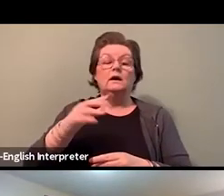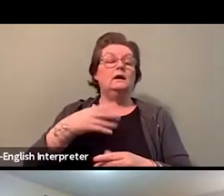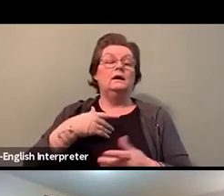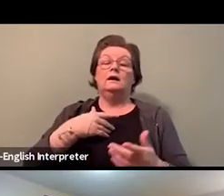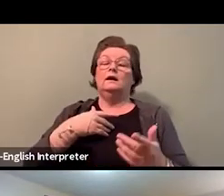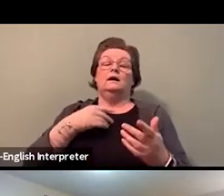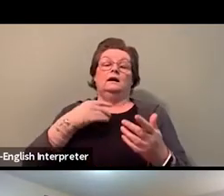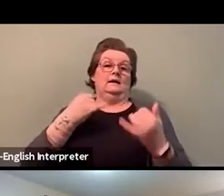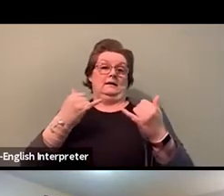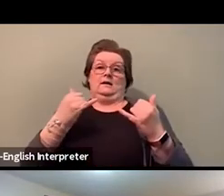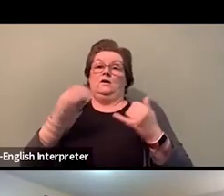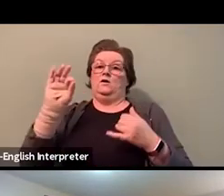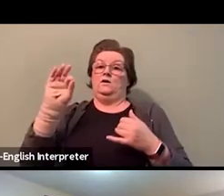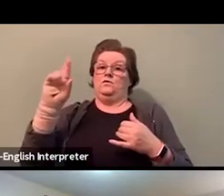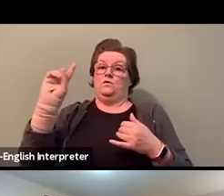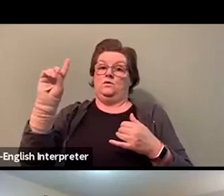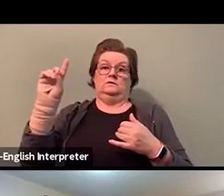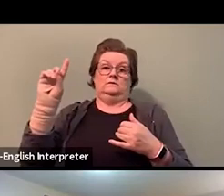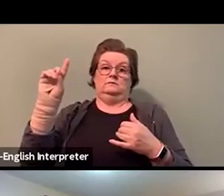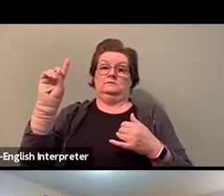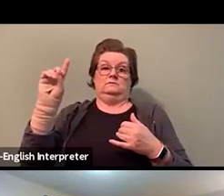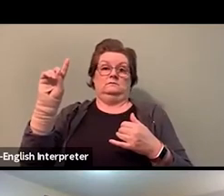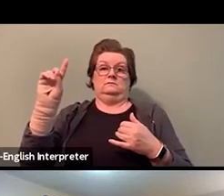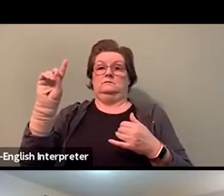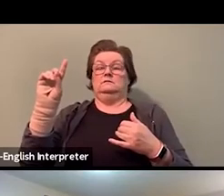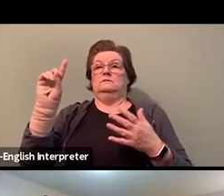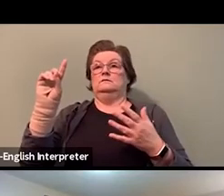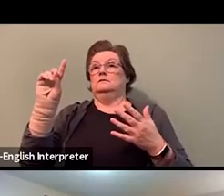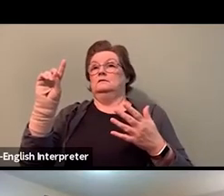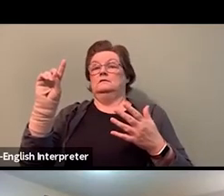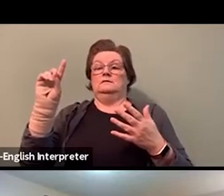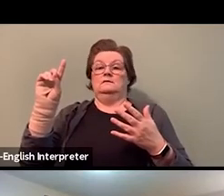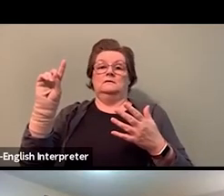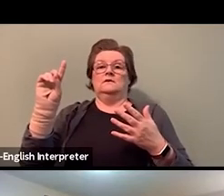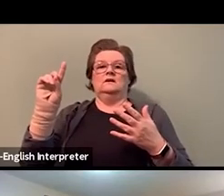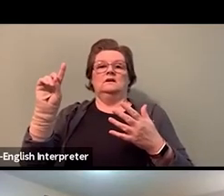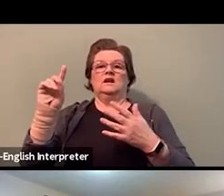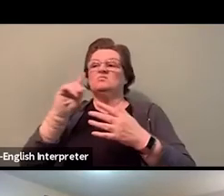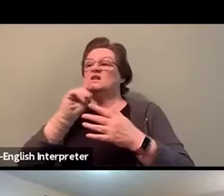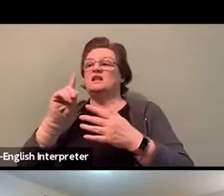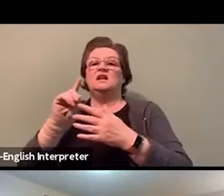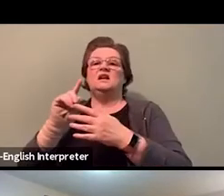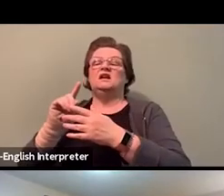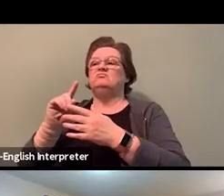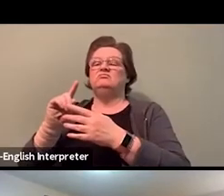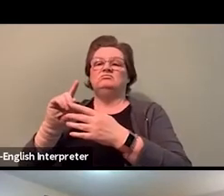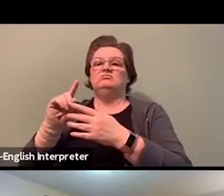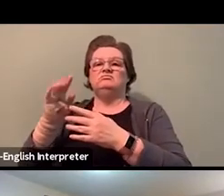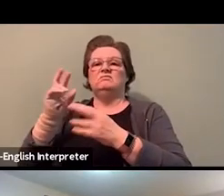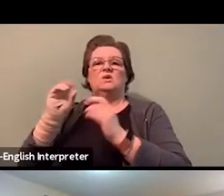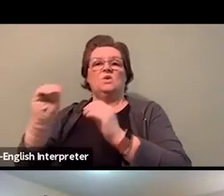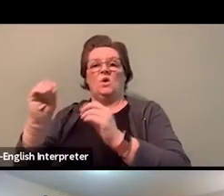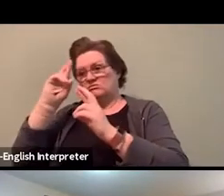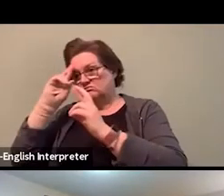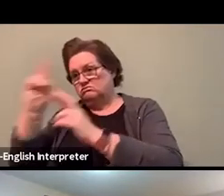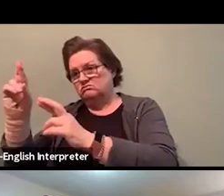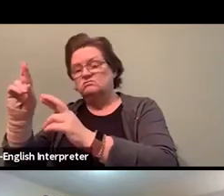as a guise to try to, you know, ruin the environment, abusing, their minister zoning orders,